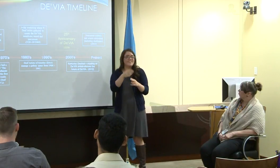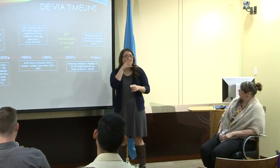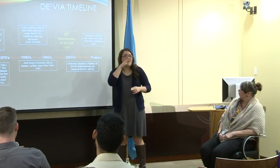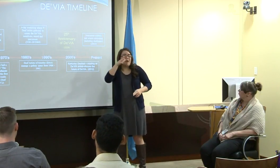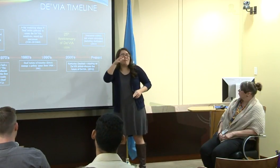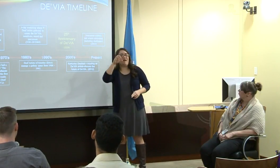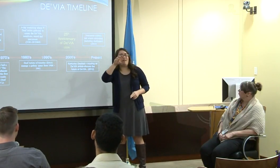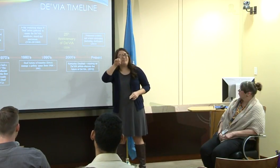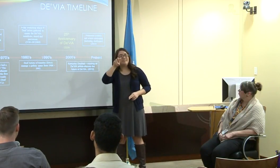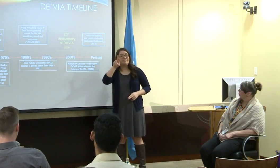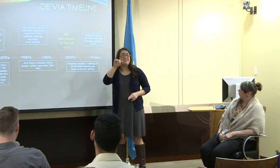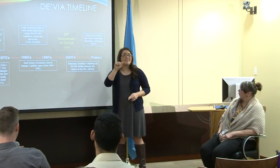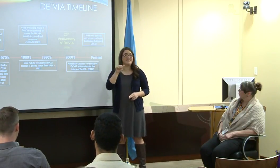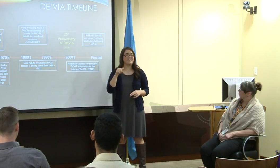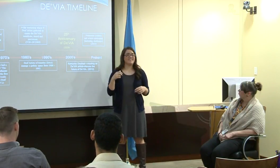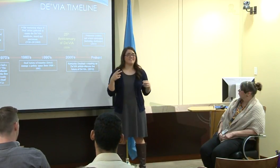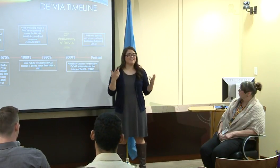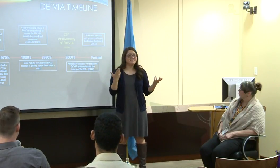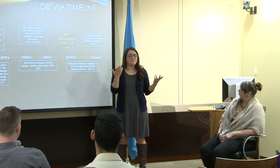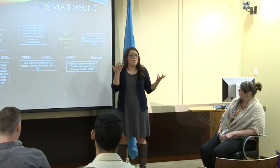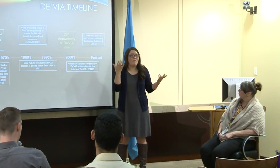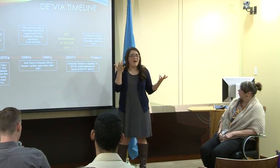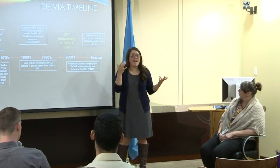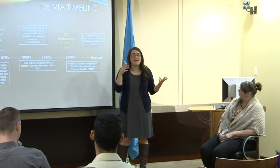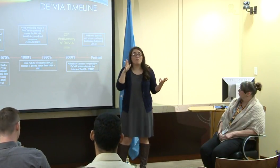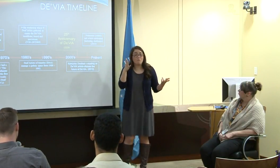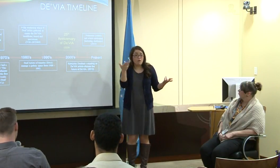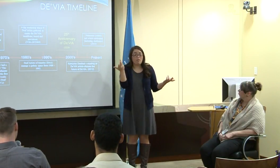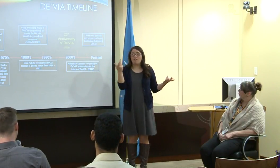Betty Miller, she was known as the grandmother of De'VIA.